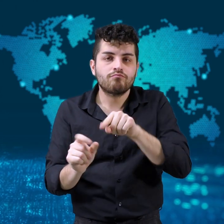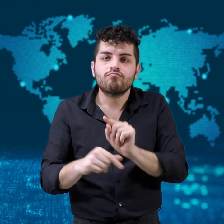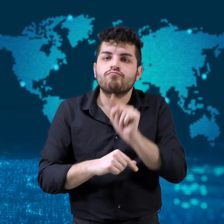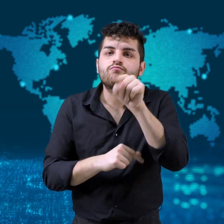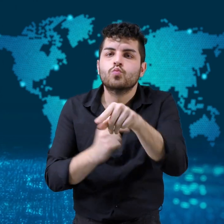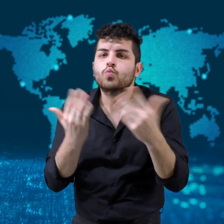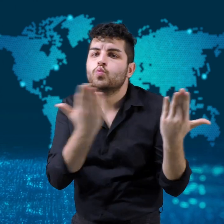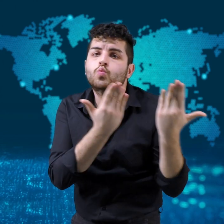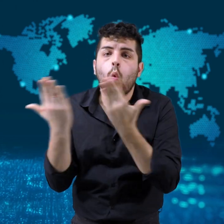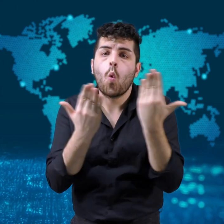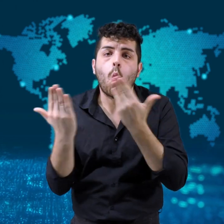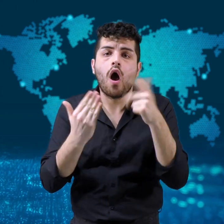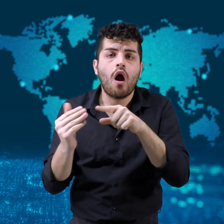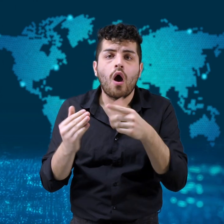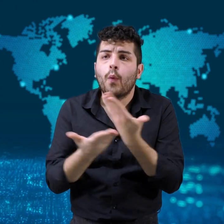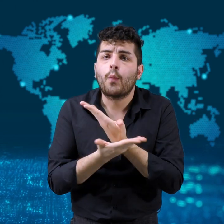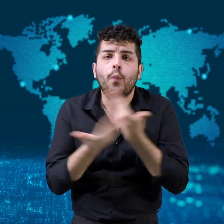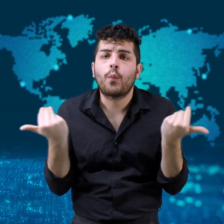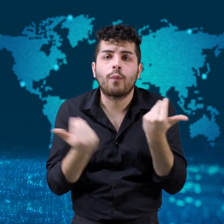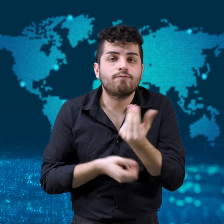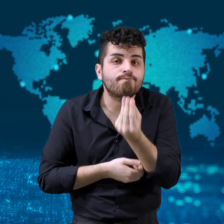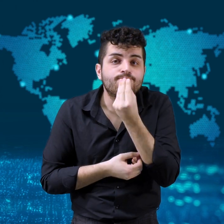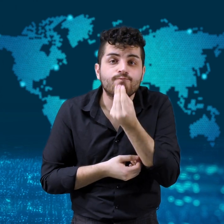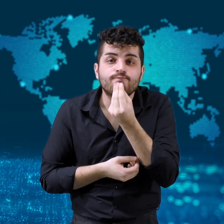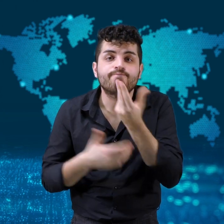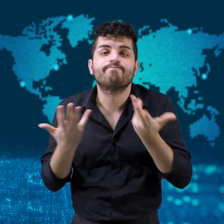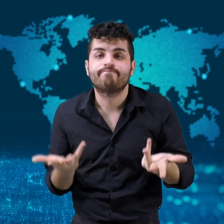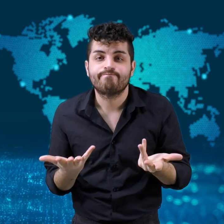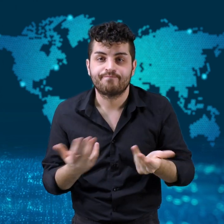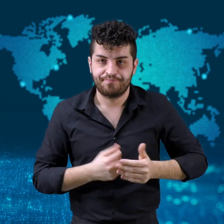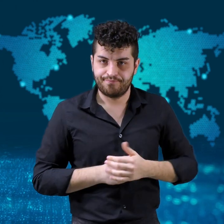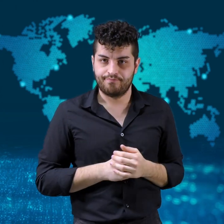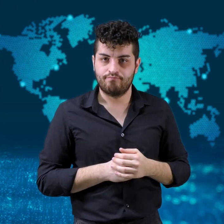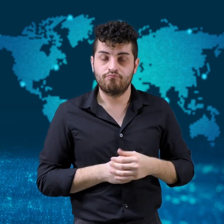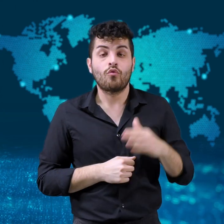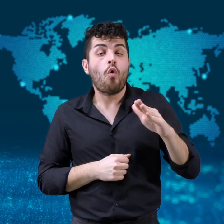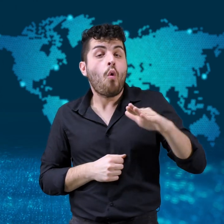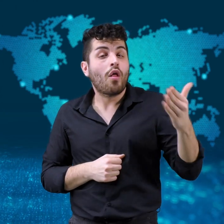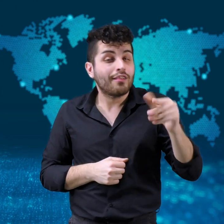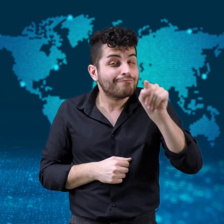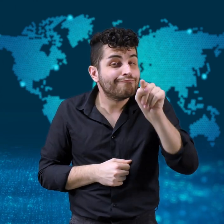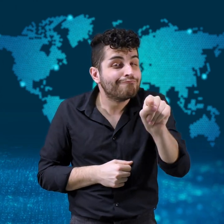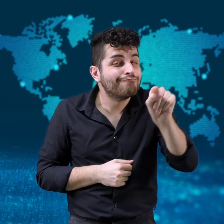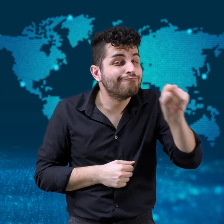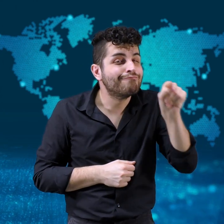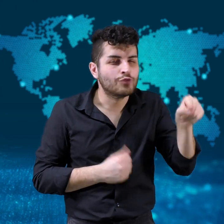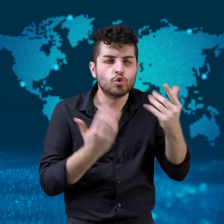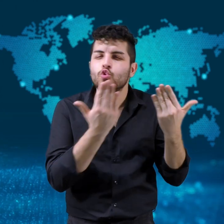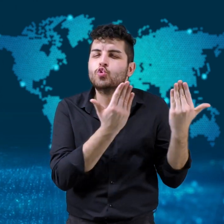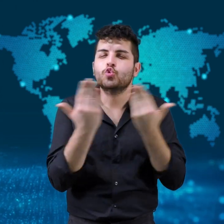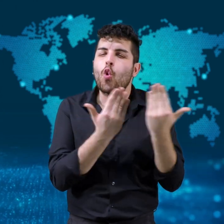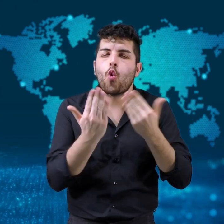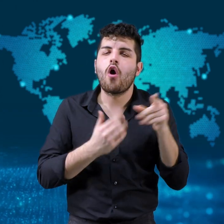knowing their students are not getting “school lunches.”